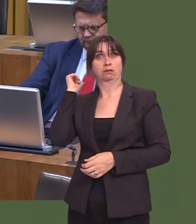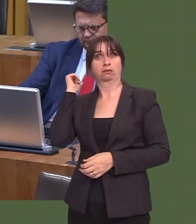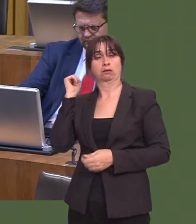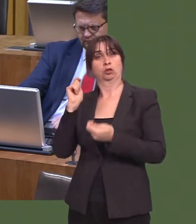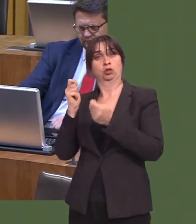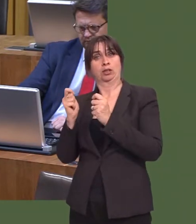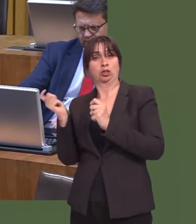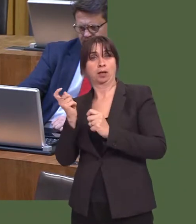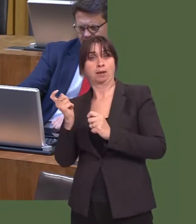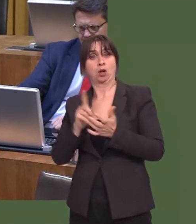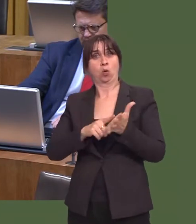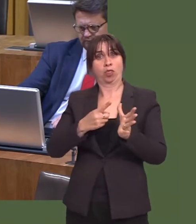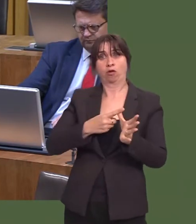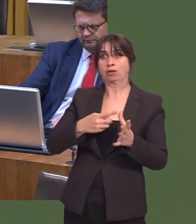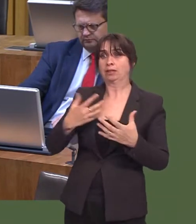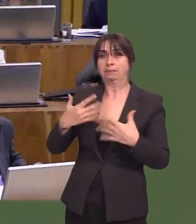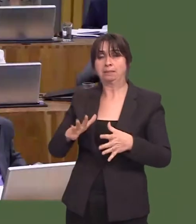have been working proactively to maintain those links.